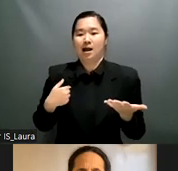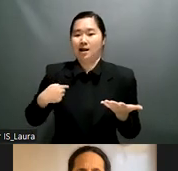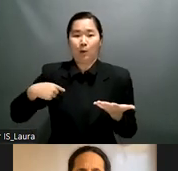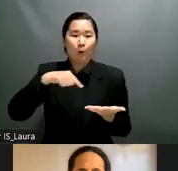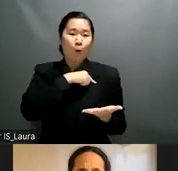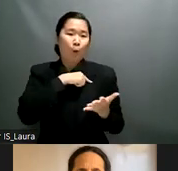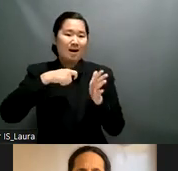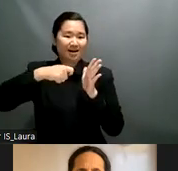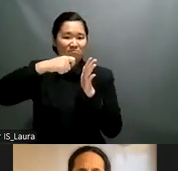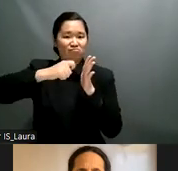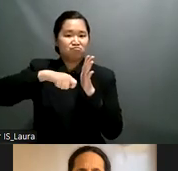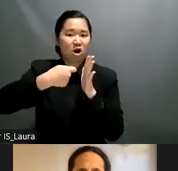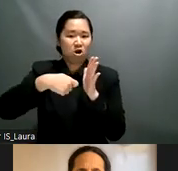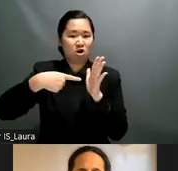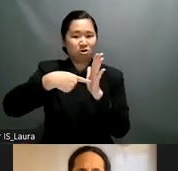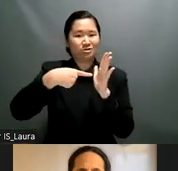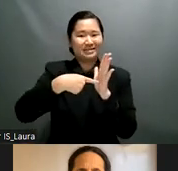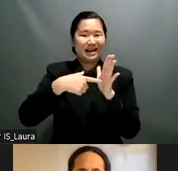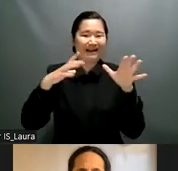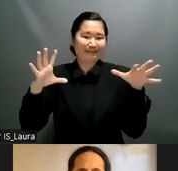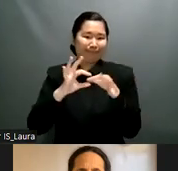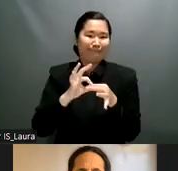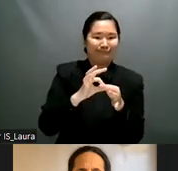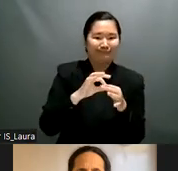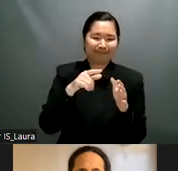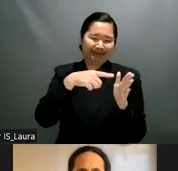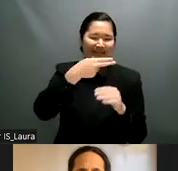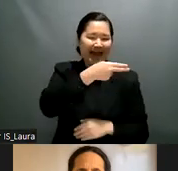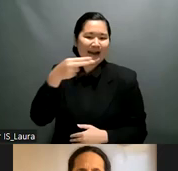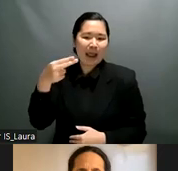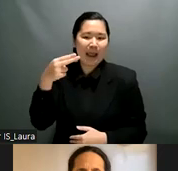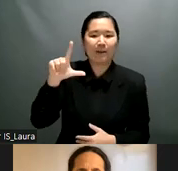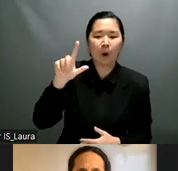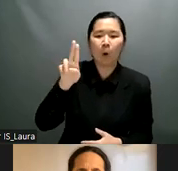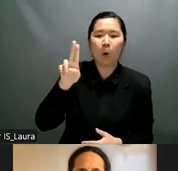last year in the pandemic we saw that our position needs to be saw